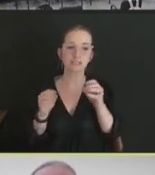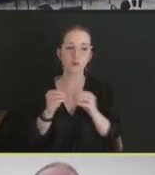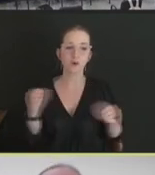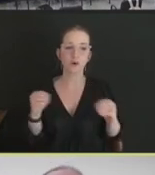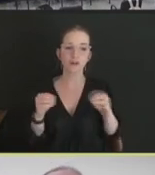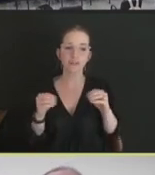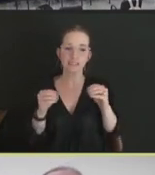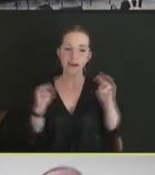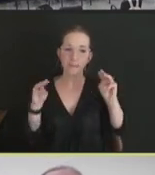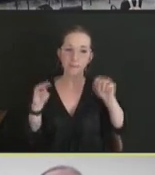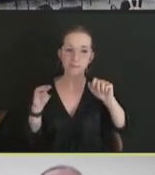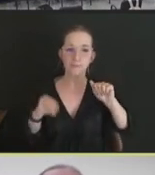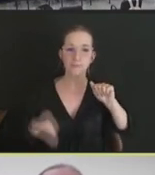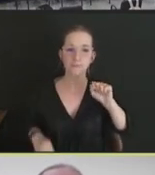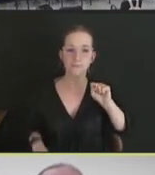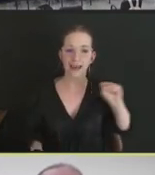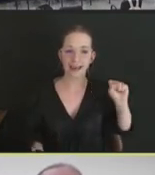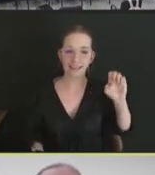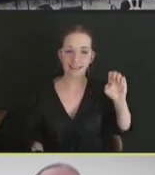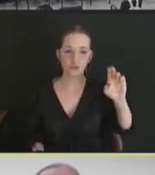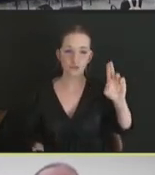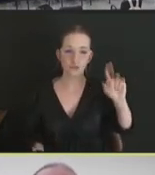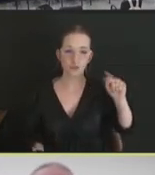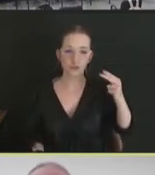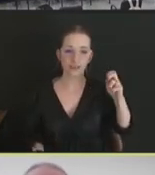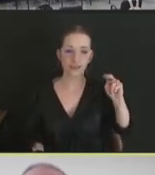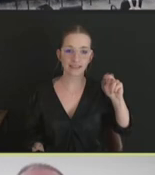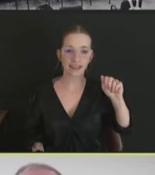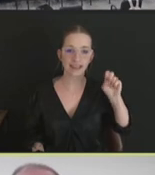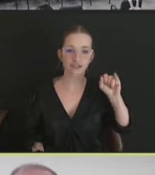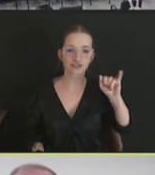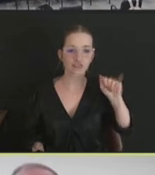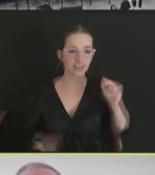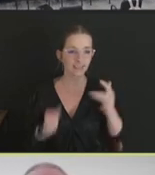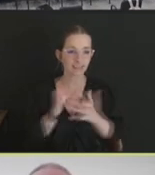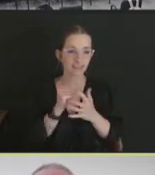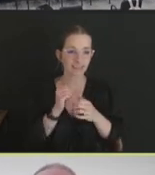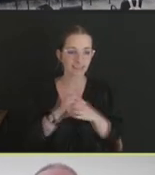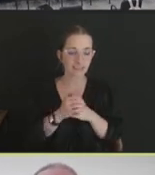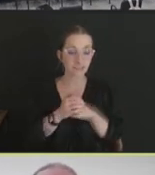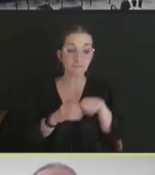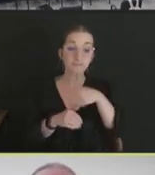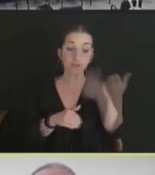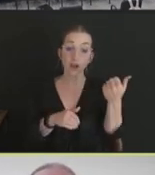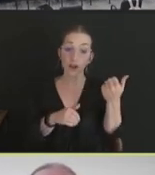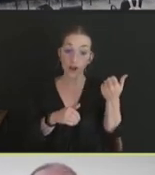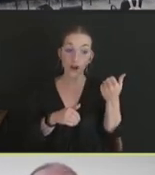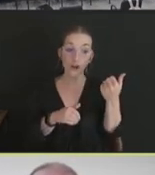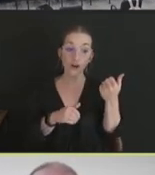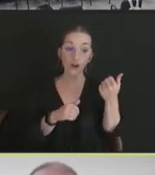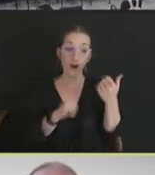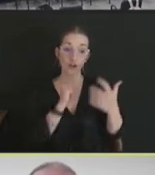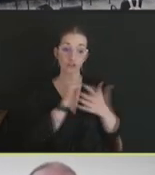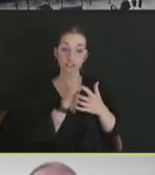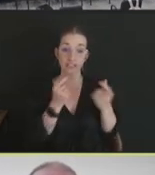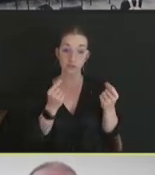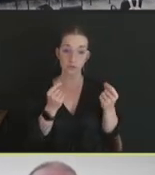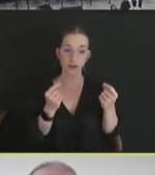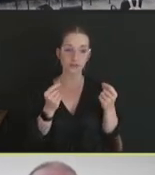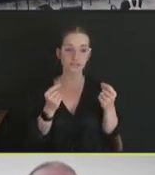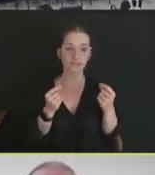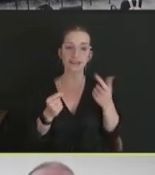The other technique that's possible is whole house gassing. This is where you seal the house,